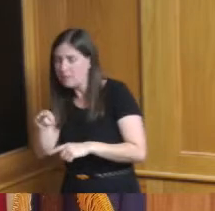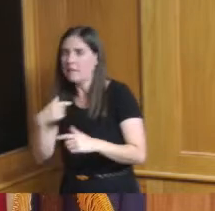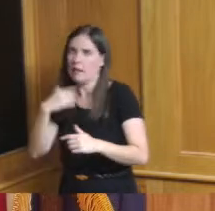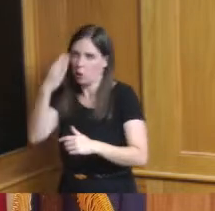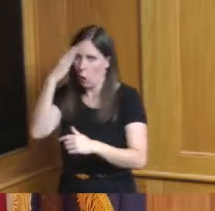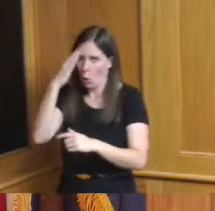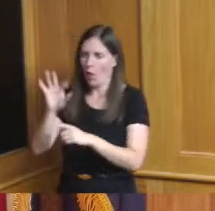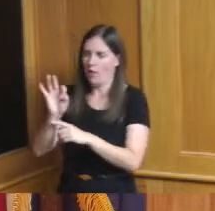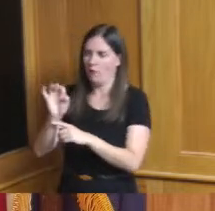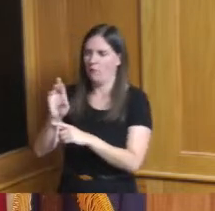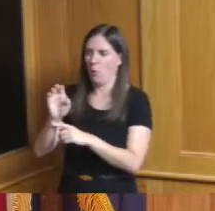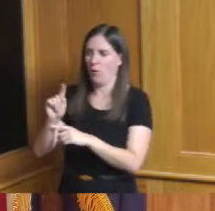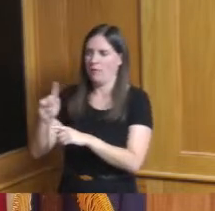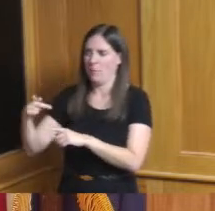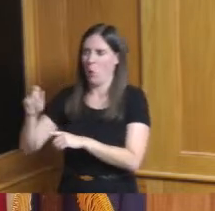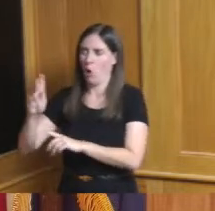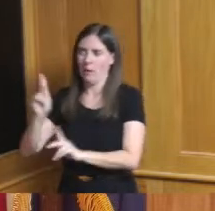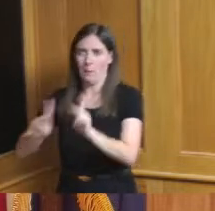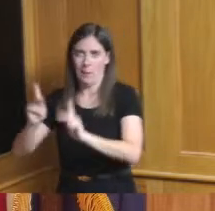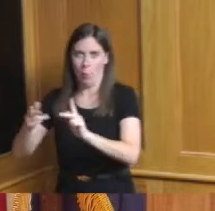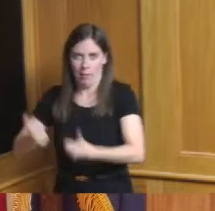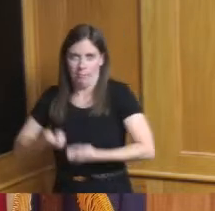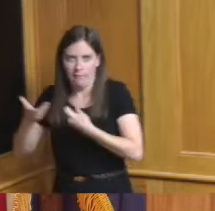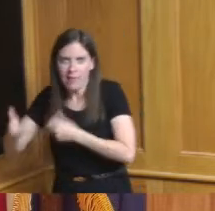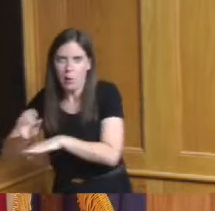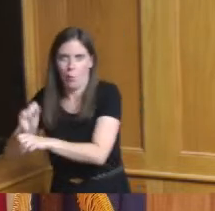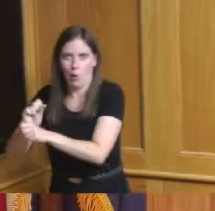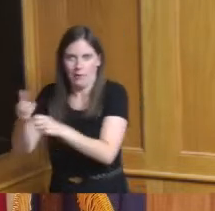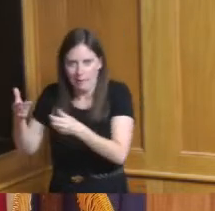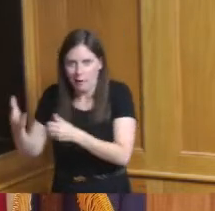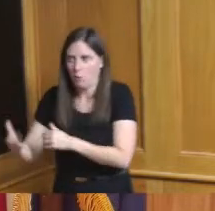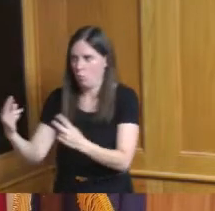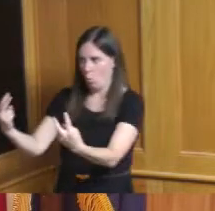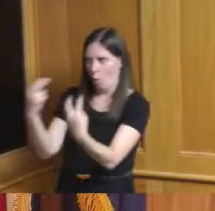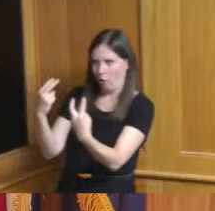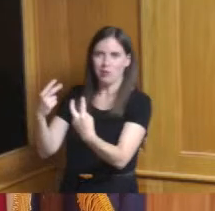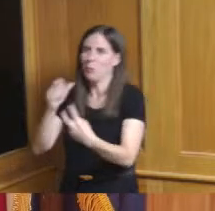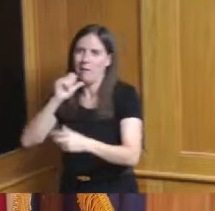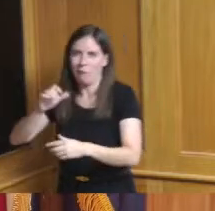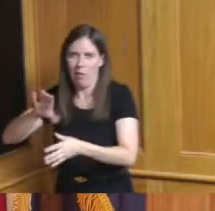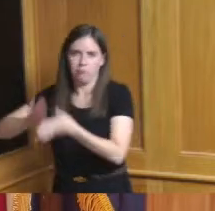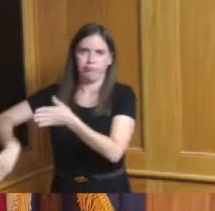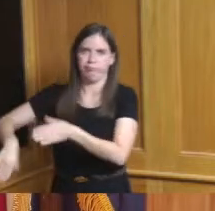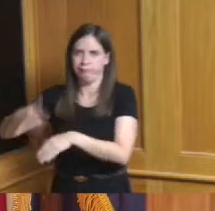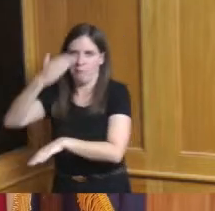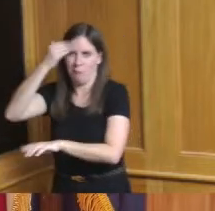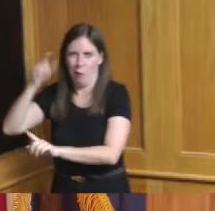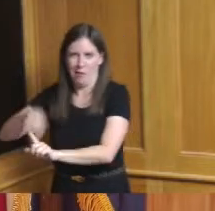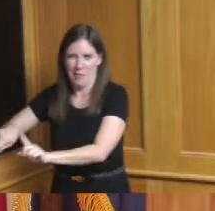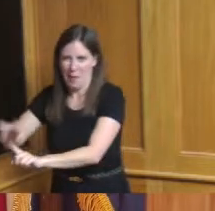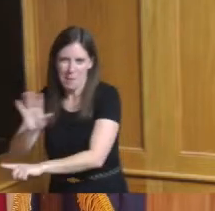briefly talk about we are we definitely haven't forgotten Forest Park and and our board is working